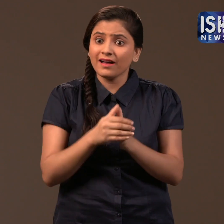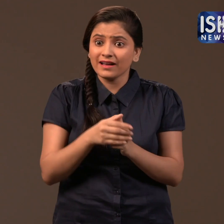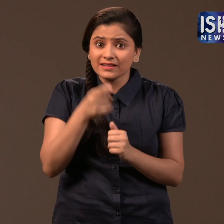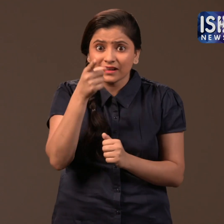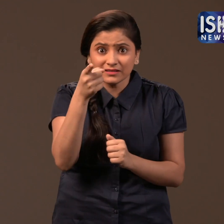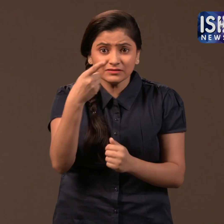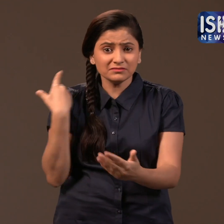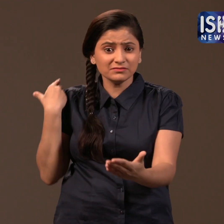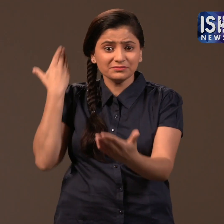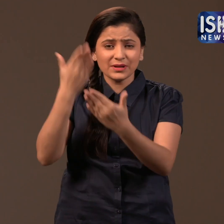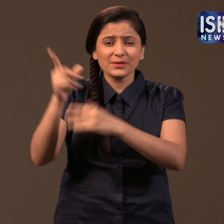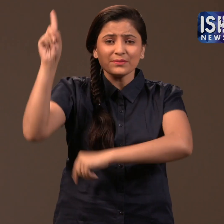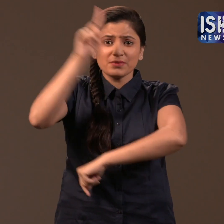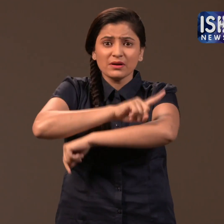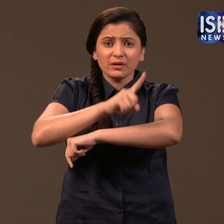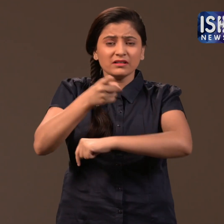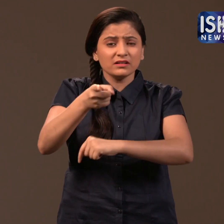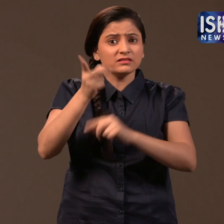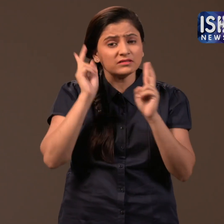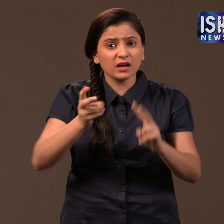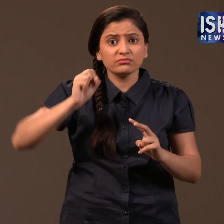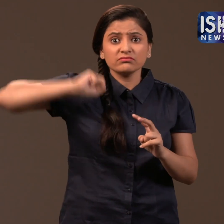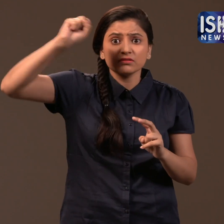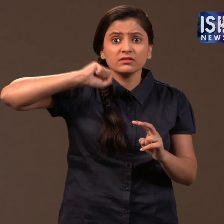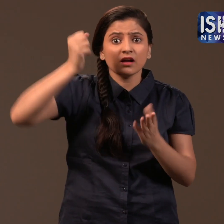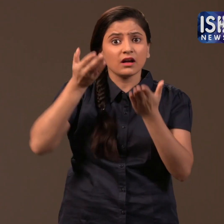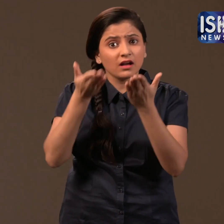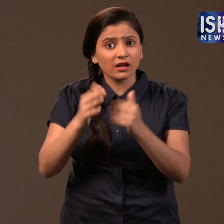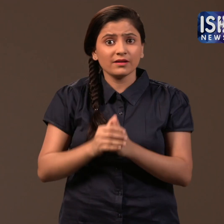They have been protesting the law for many days now.